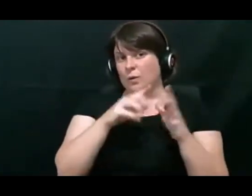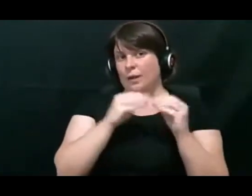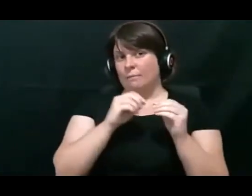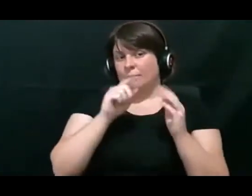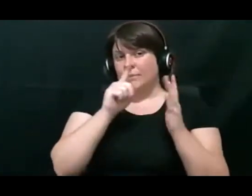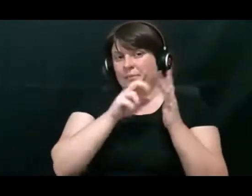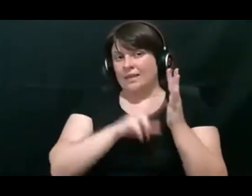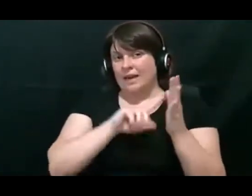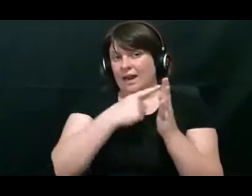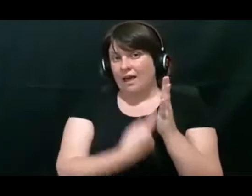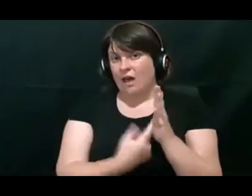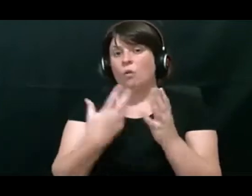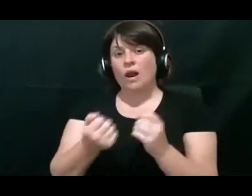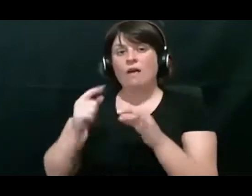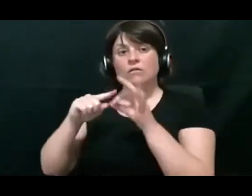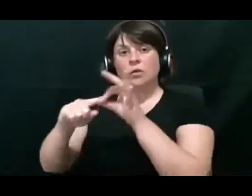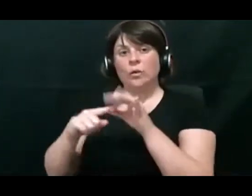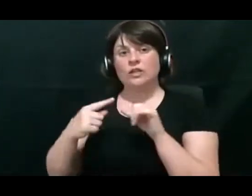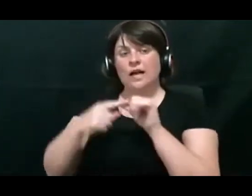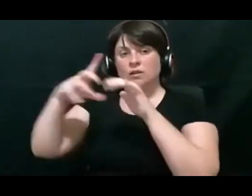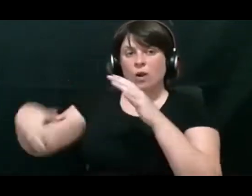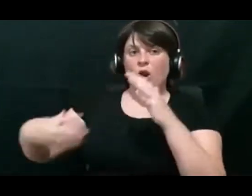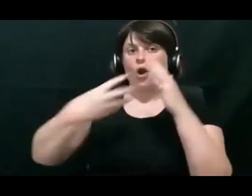also be loaded on to that.